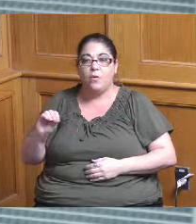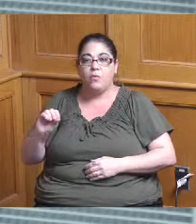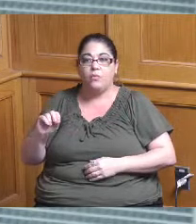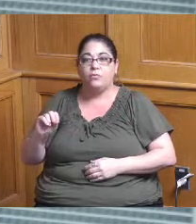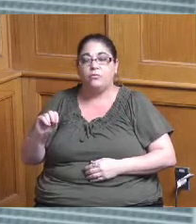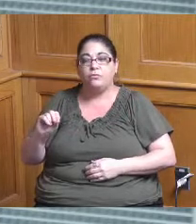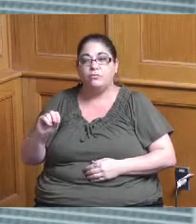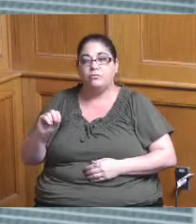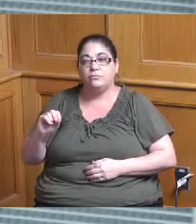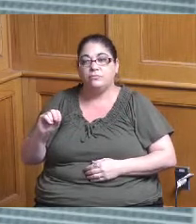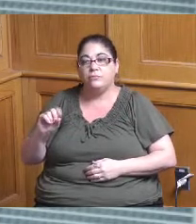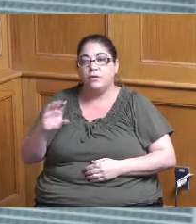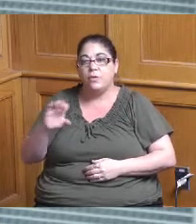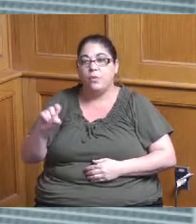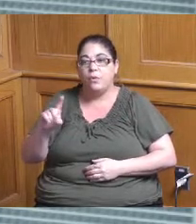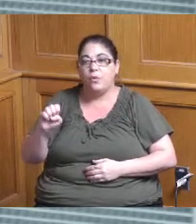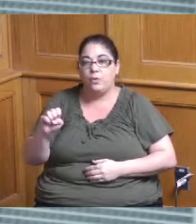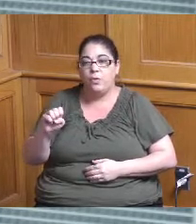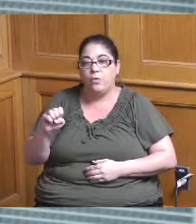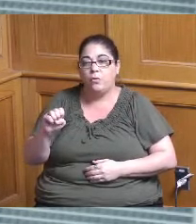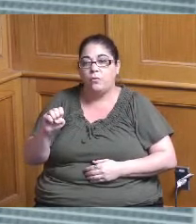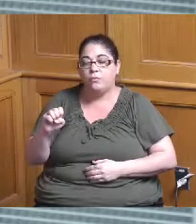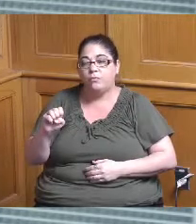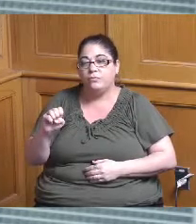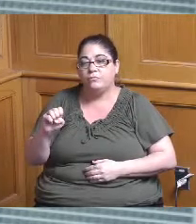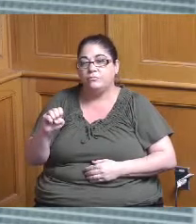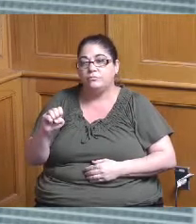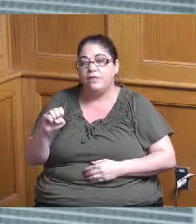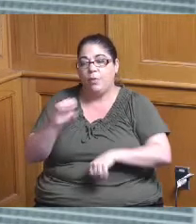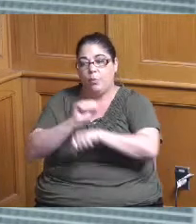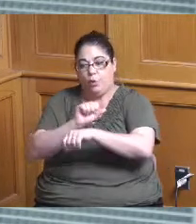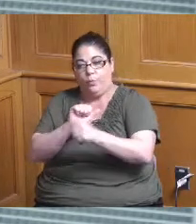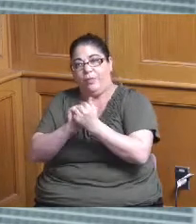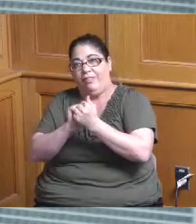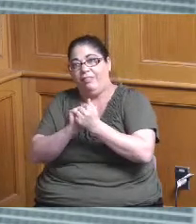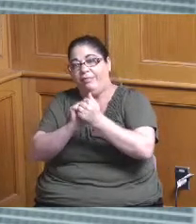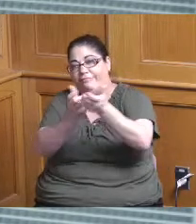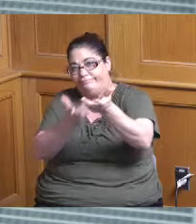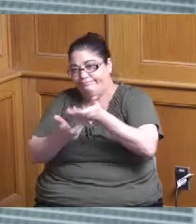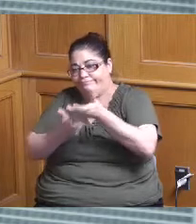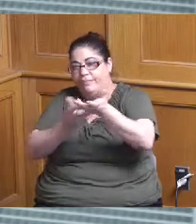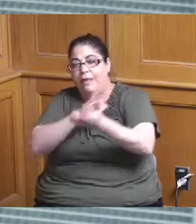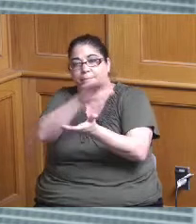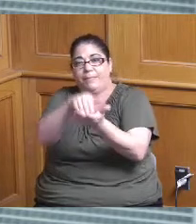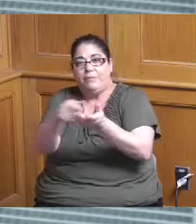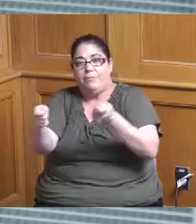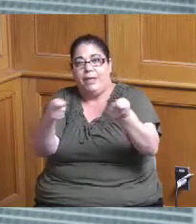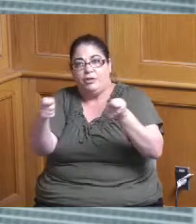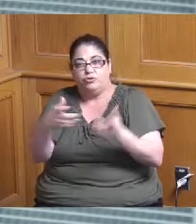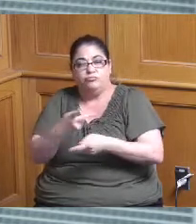that we have so that's where I would see this you know as we were making some other you know